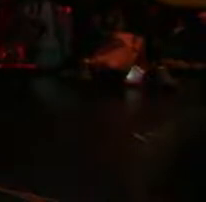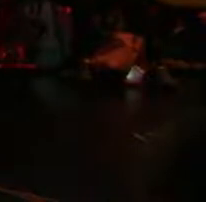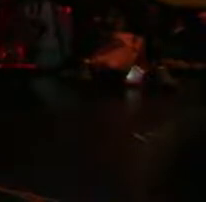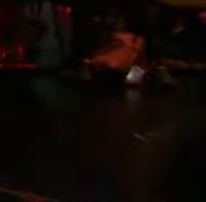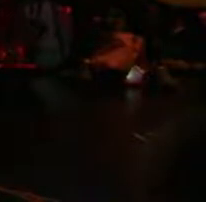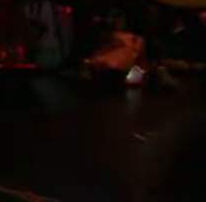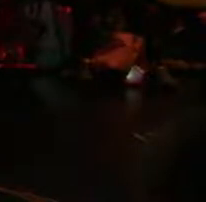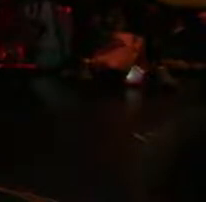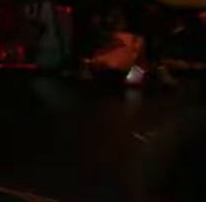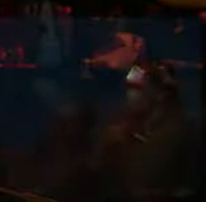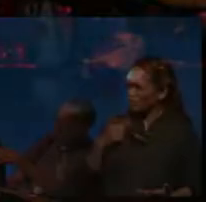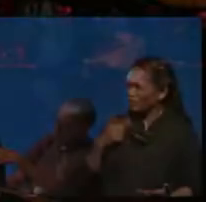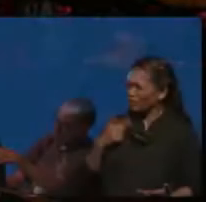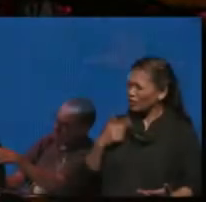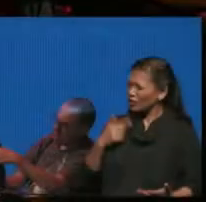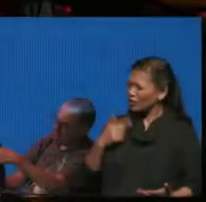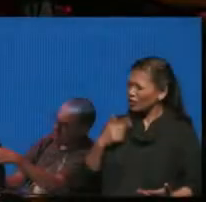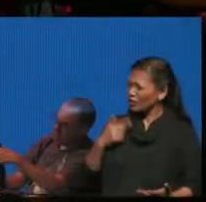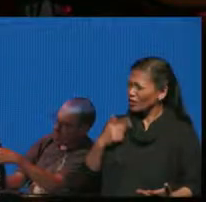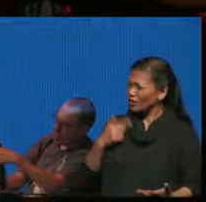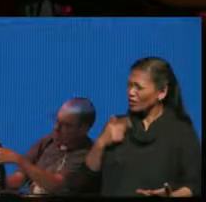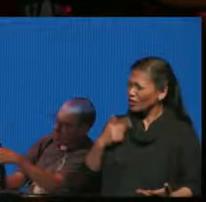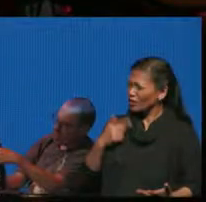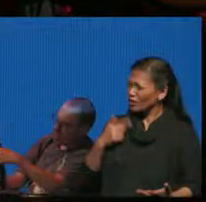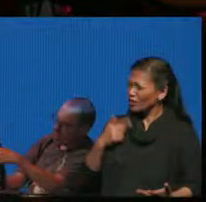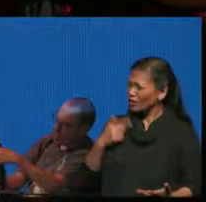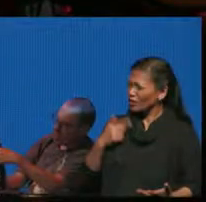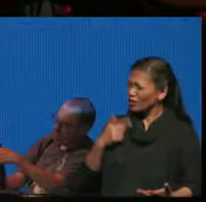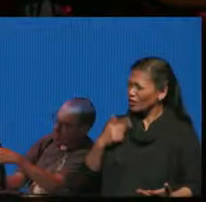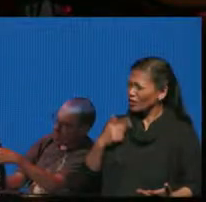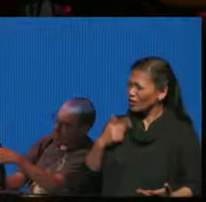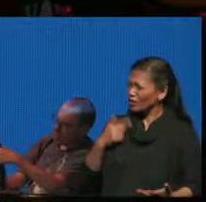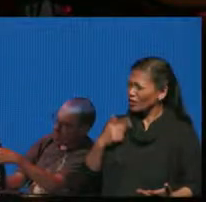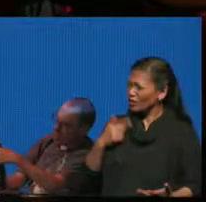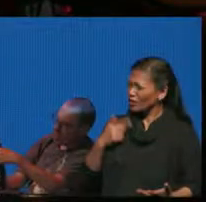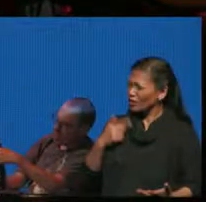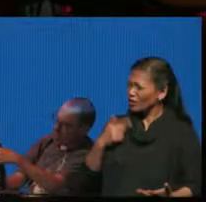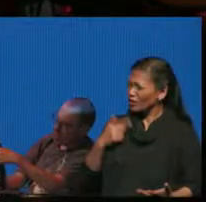significantly lower than the other projected text excerpt from roomies 2001